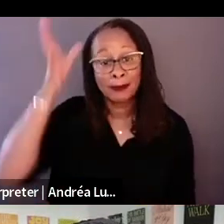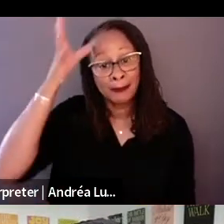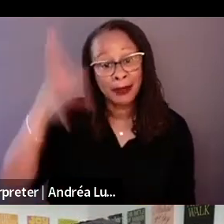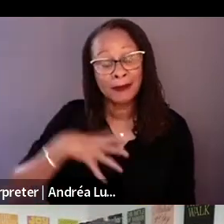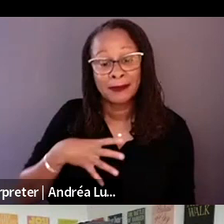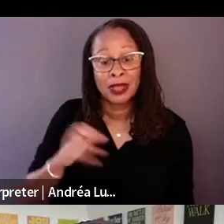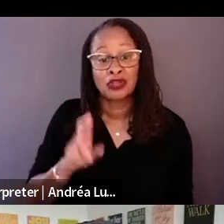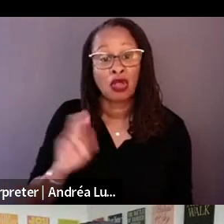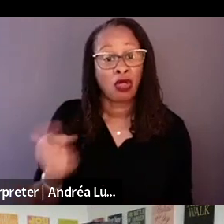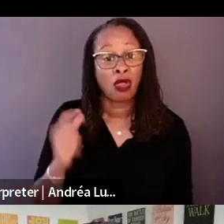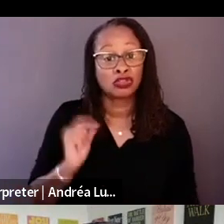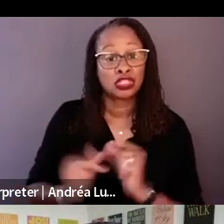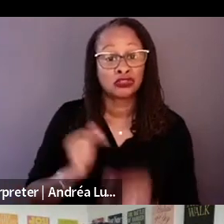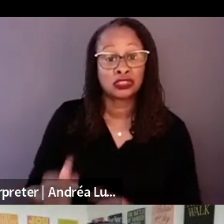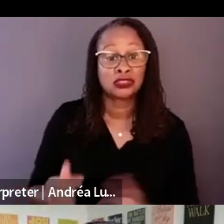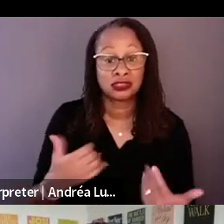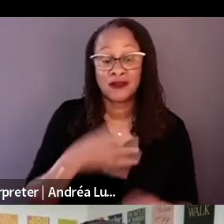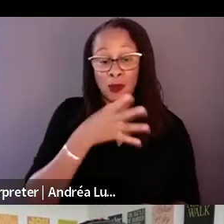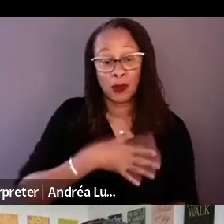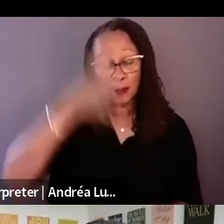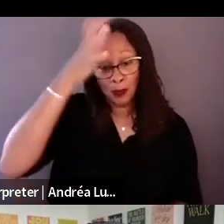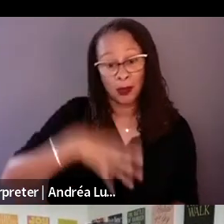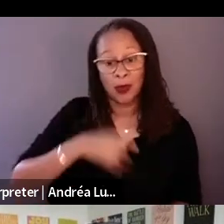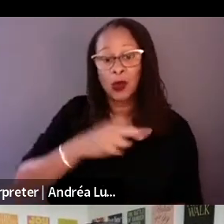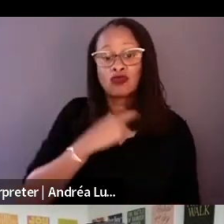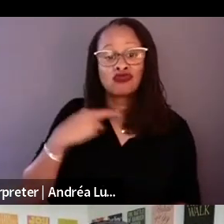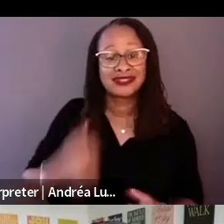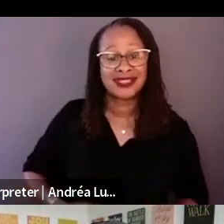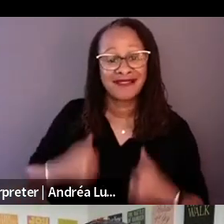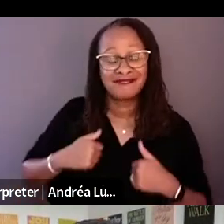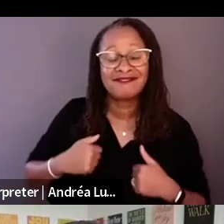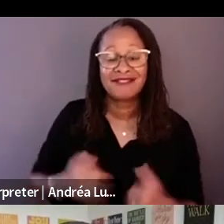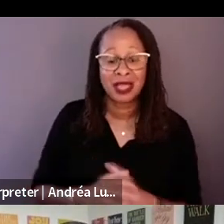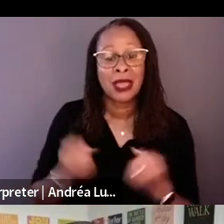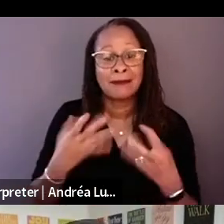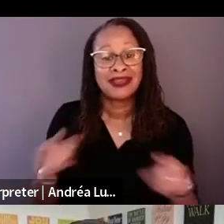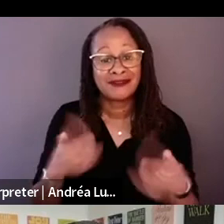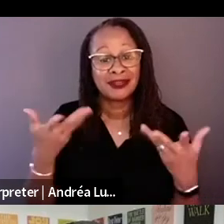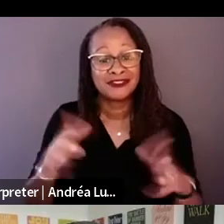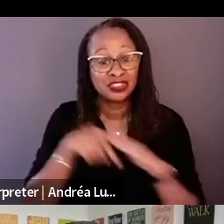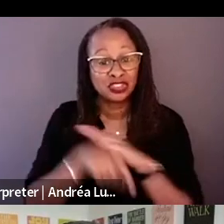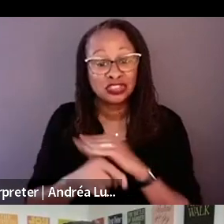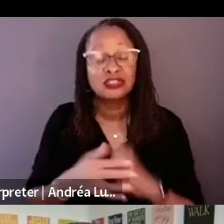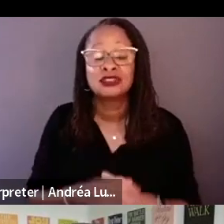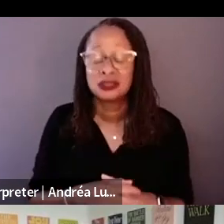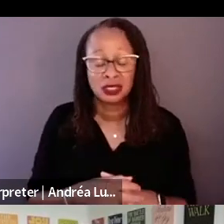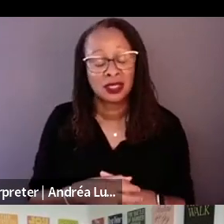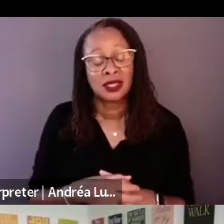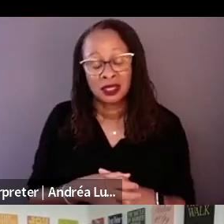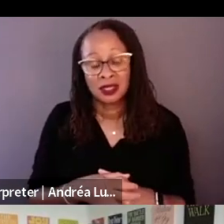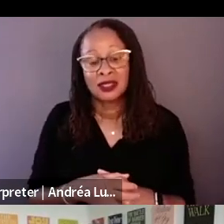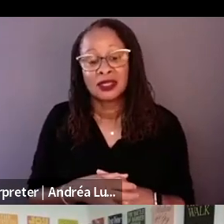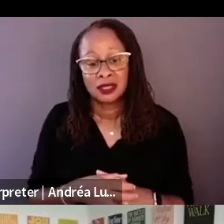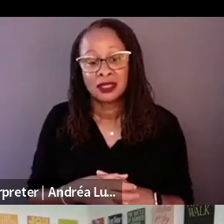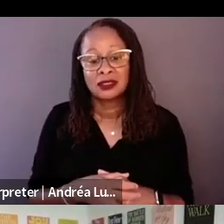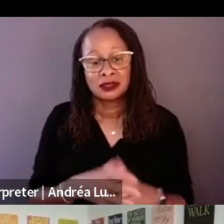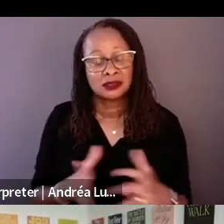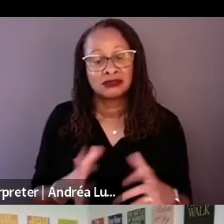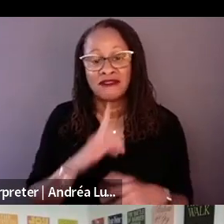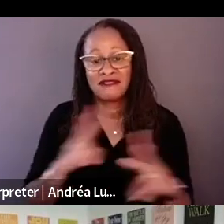Many have been killed, and there's an unbelievably haunting song that I put into this chat.